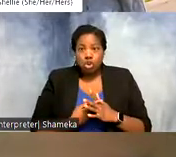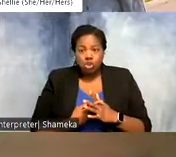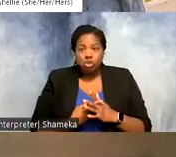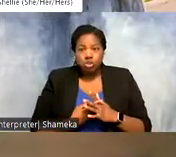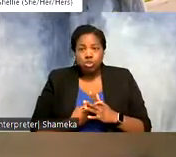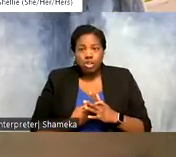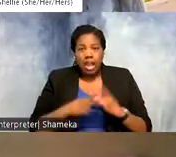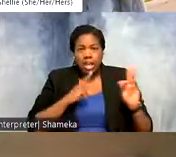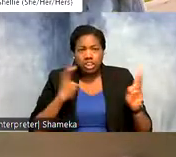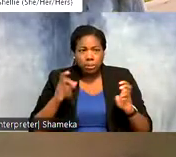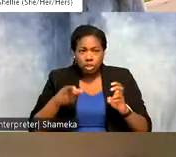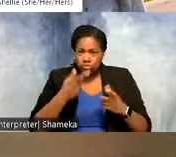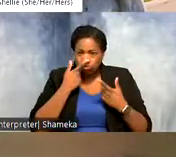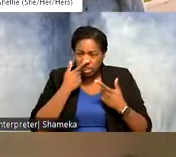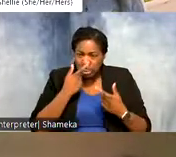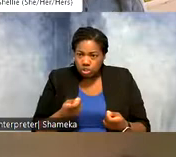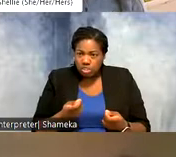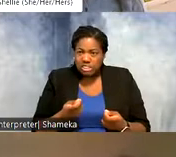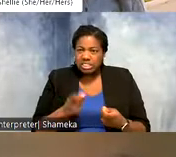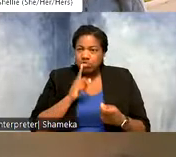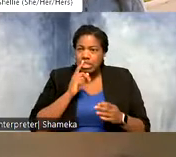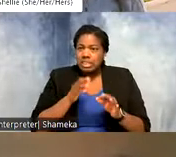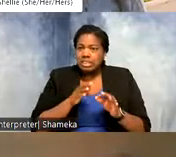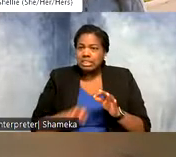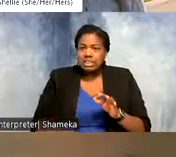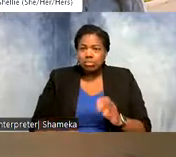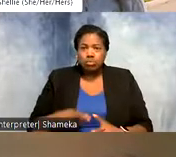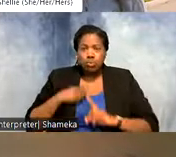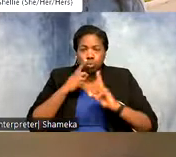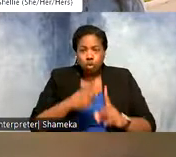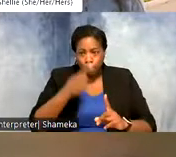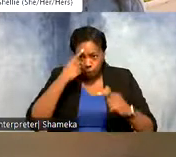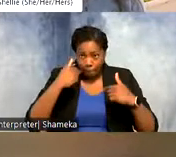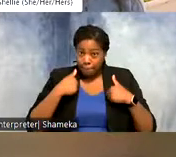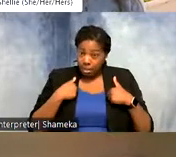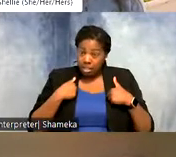interested in, and start with a really simple objective. So for me, when I get started with coding,